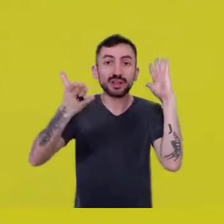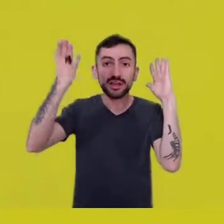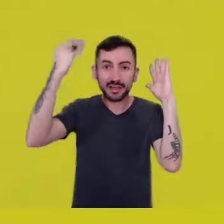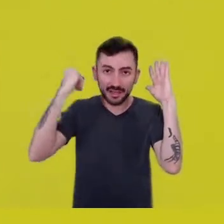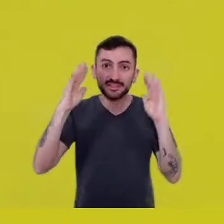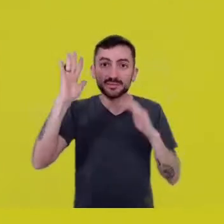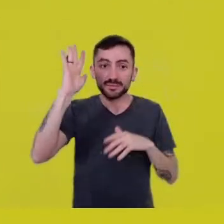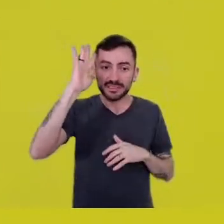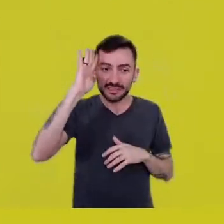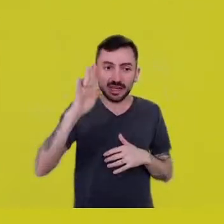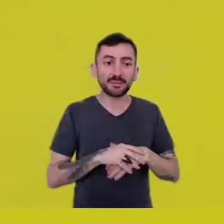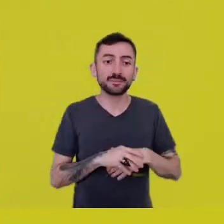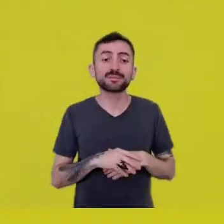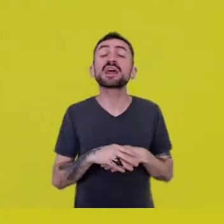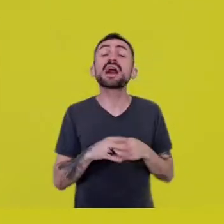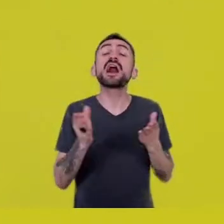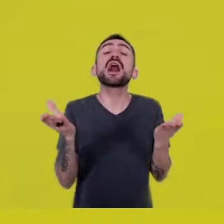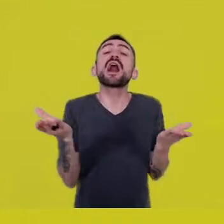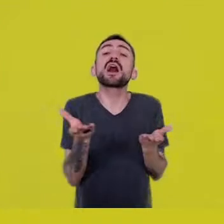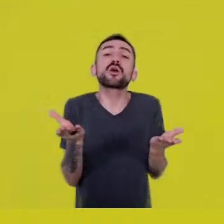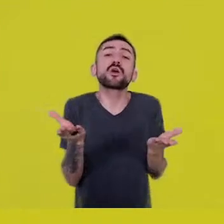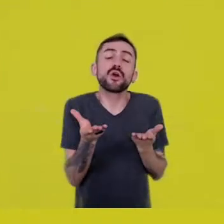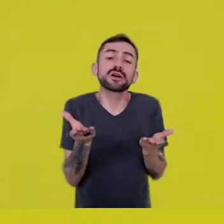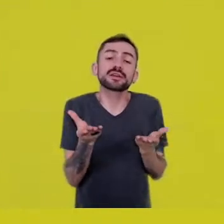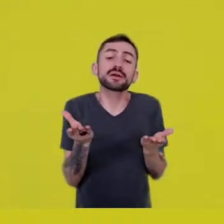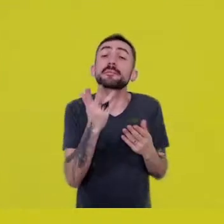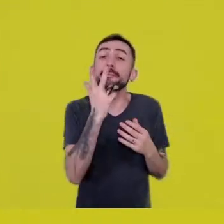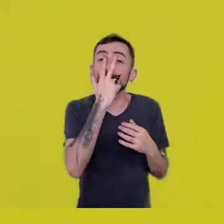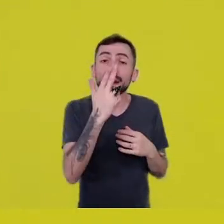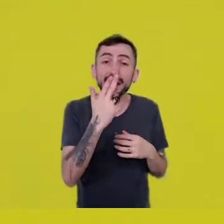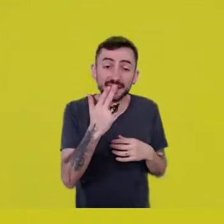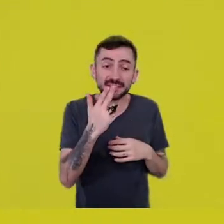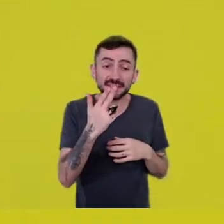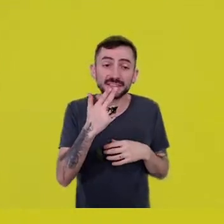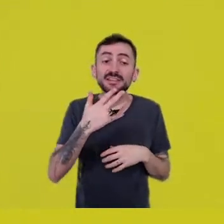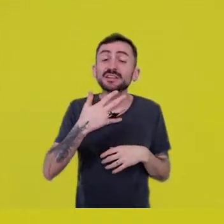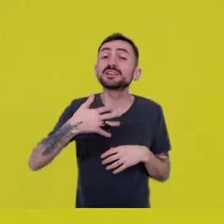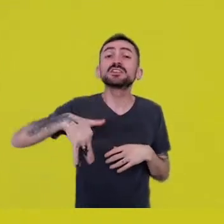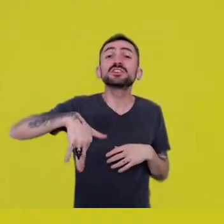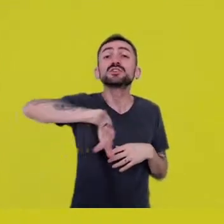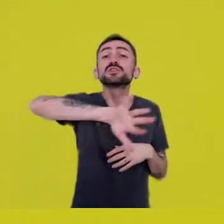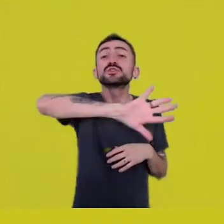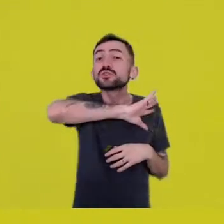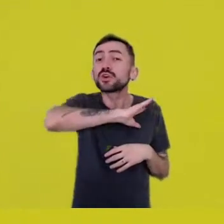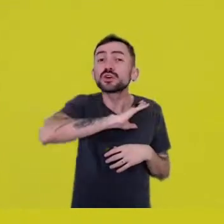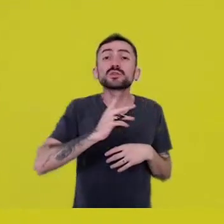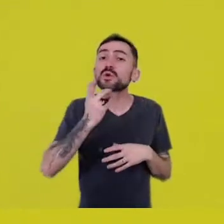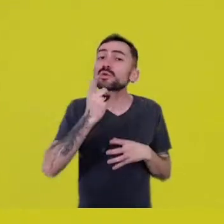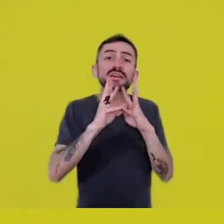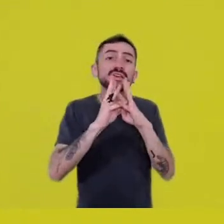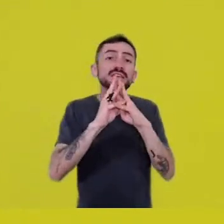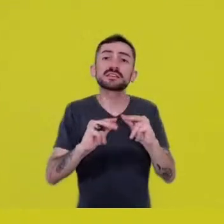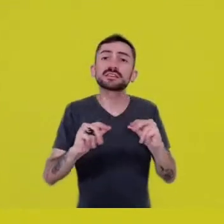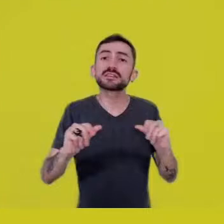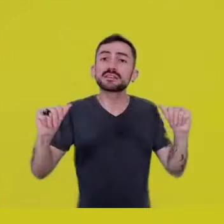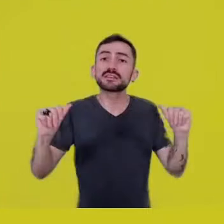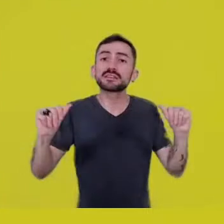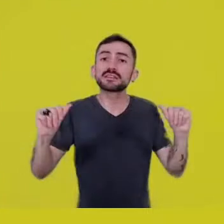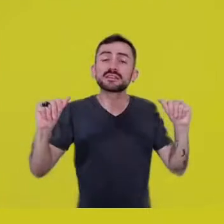we’re on the brink, now, of an insolvency condition, because you suspect